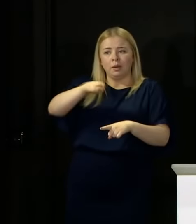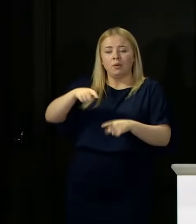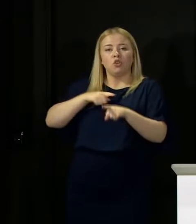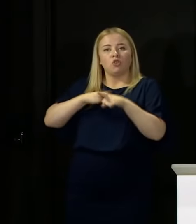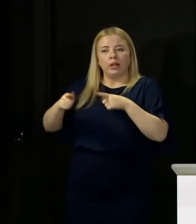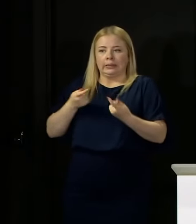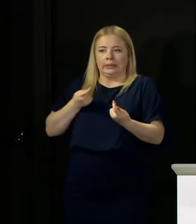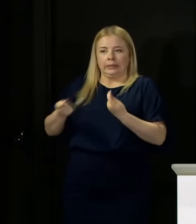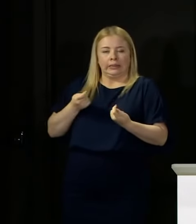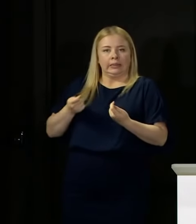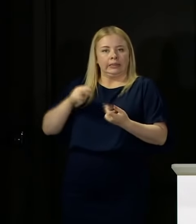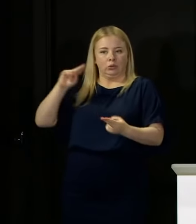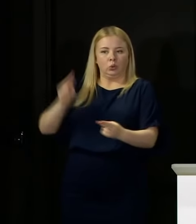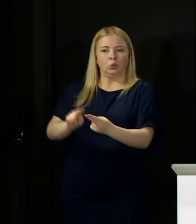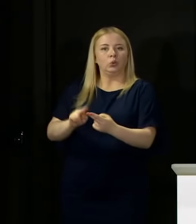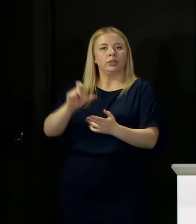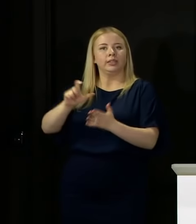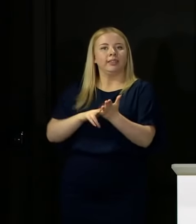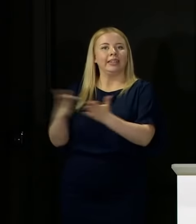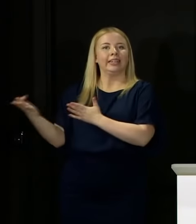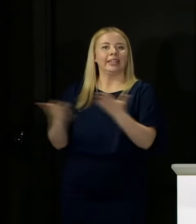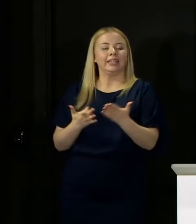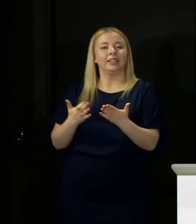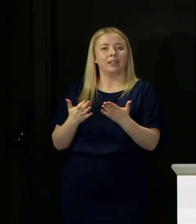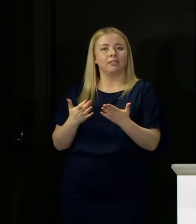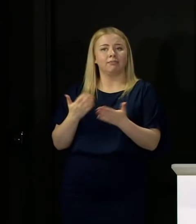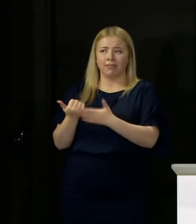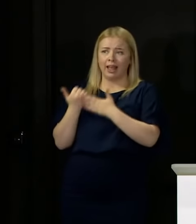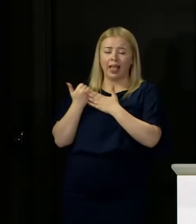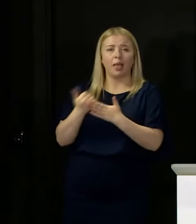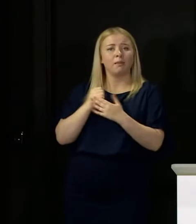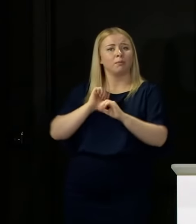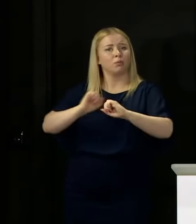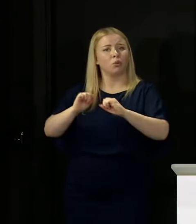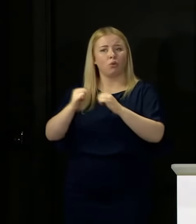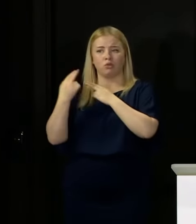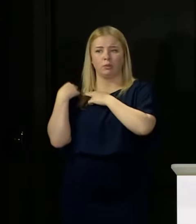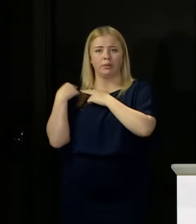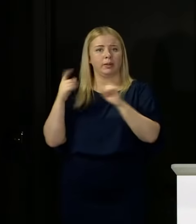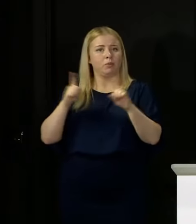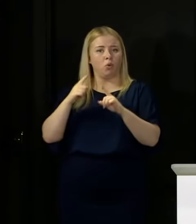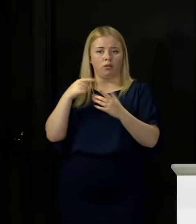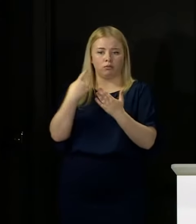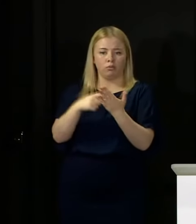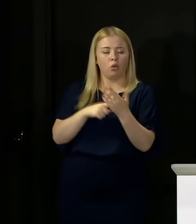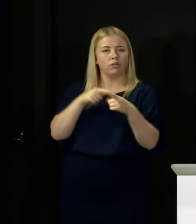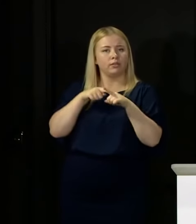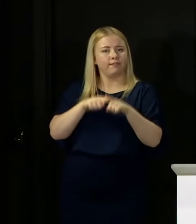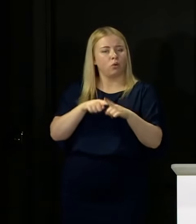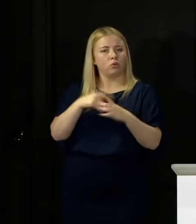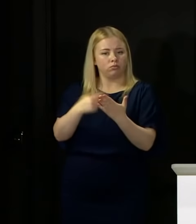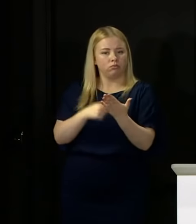virus under control to do their jobs by doing your jobs, which is to comply with all the guidance and advice that we are asking you to.